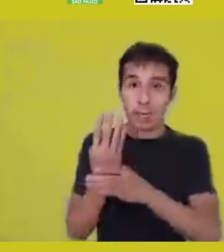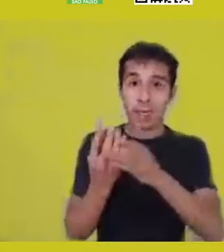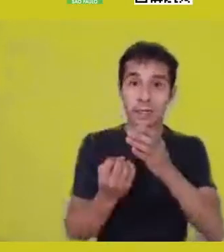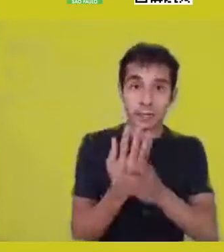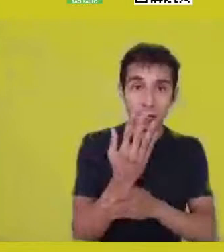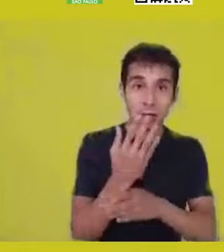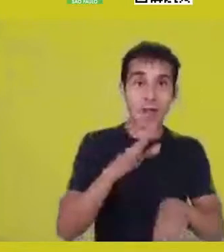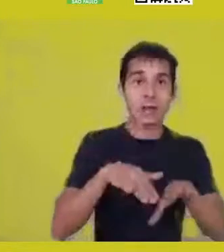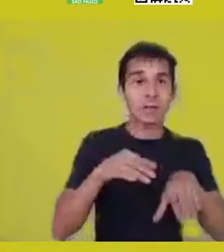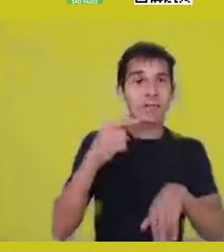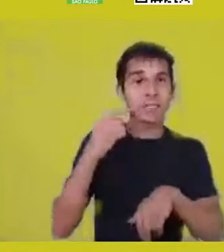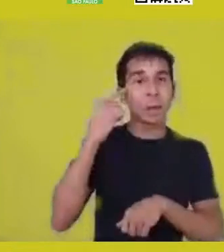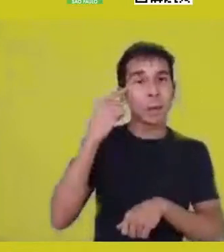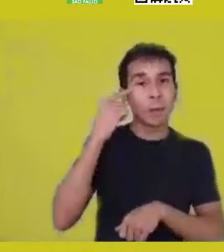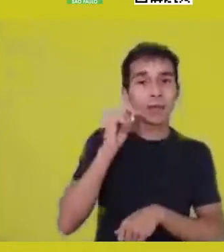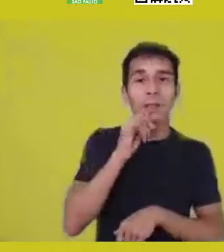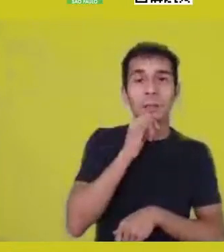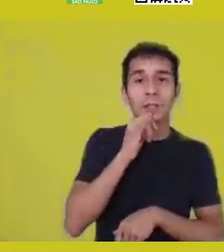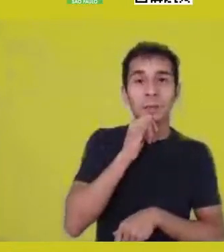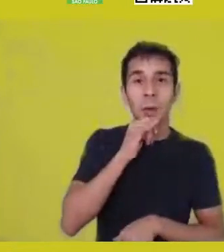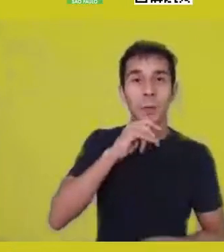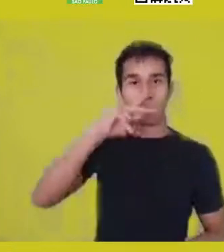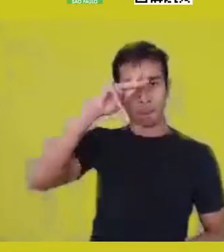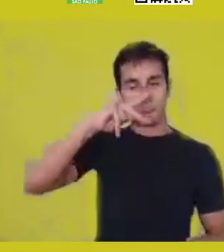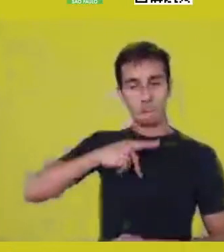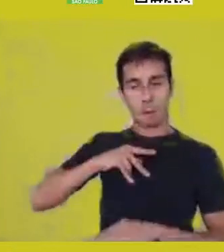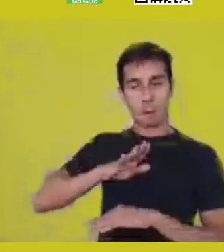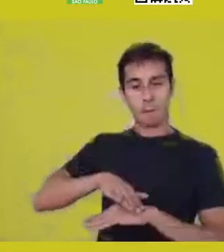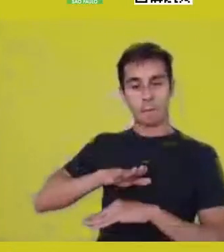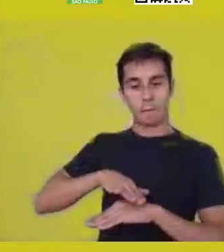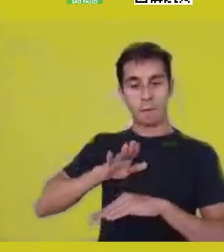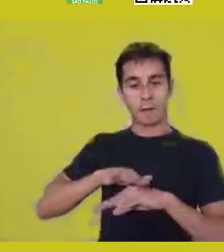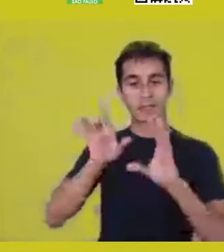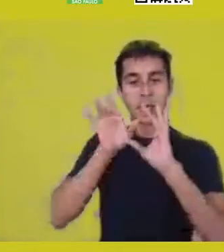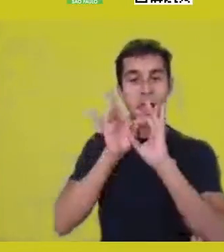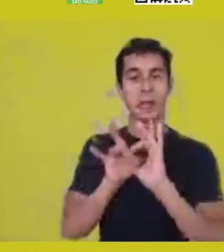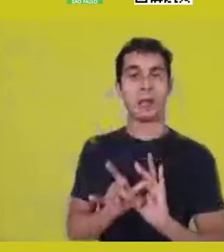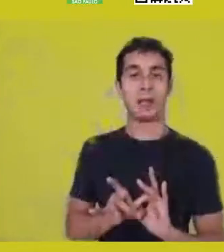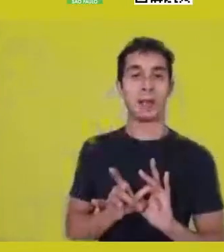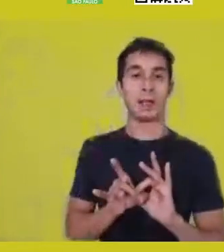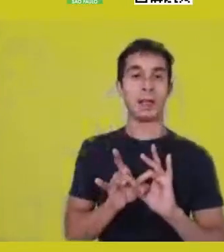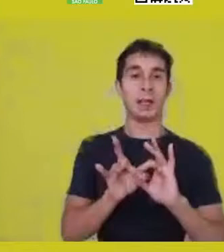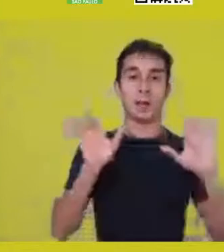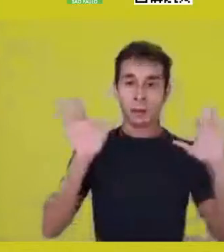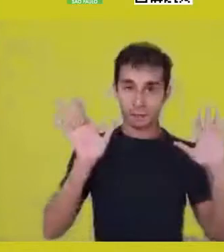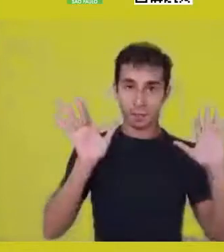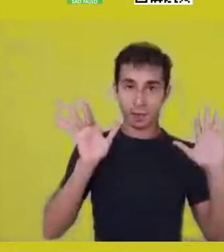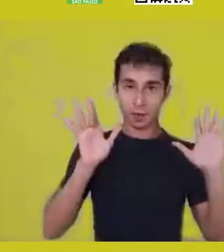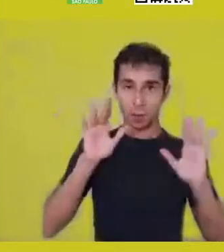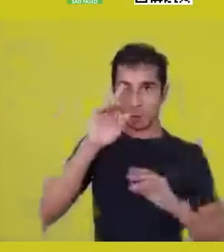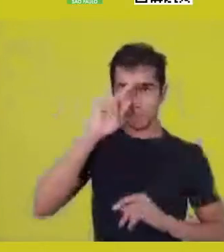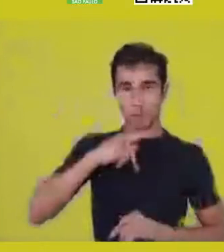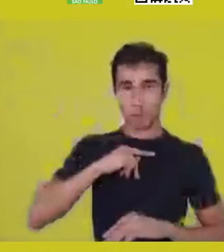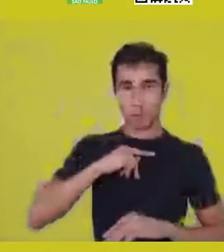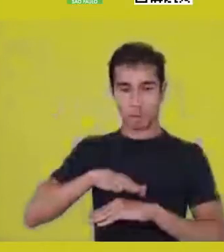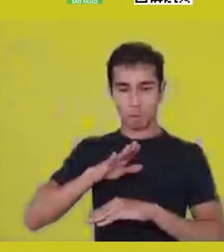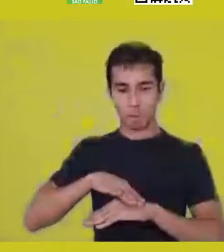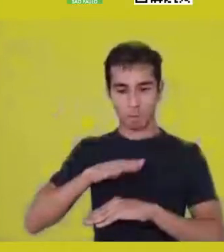And the idea of autonomy and freedom. How are they understood in African philosophies?